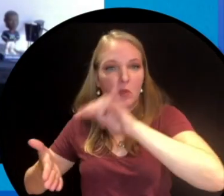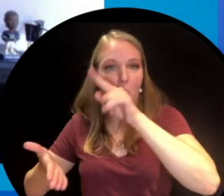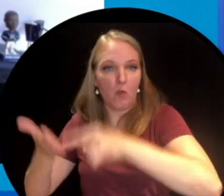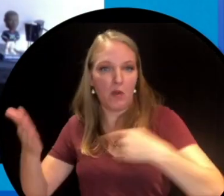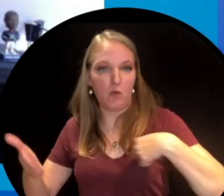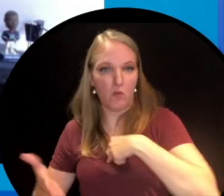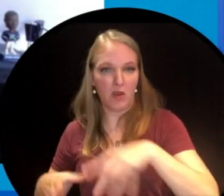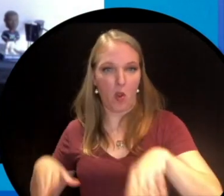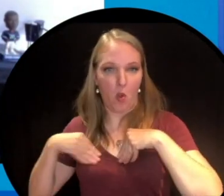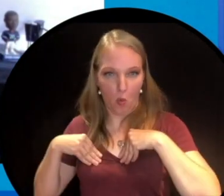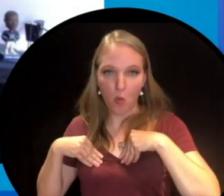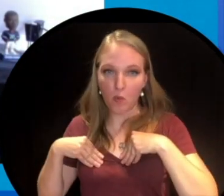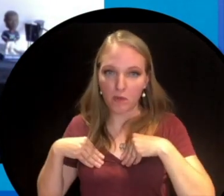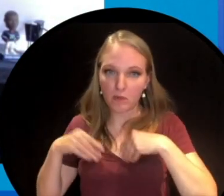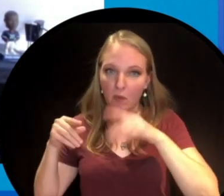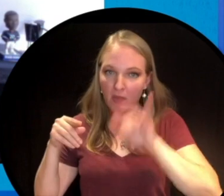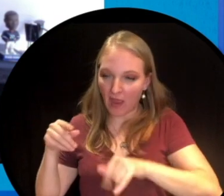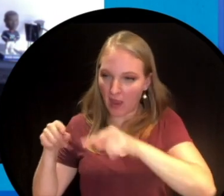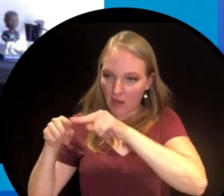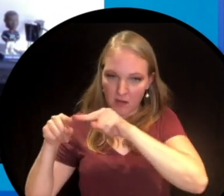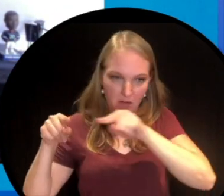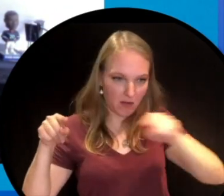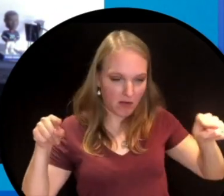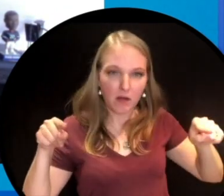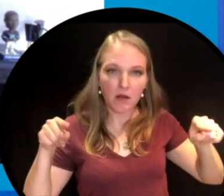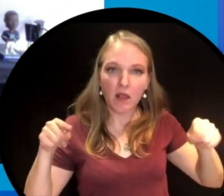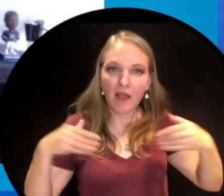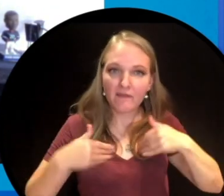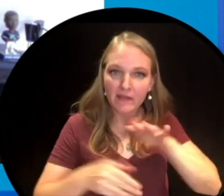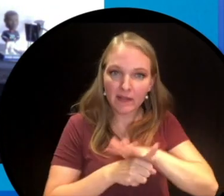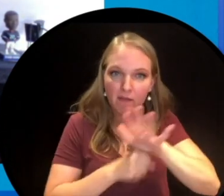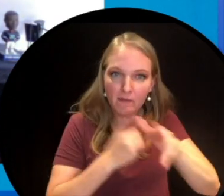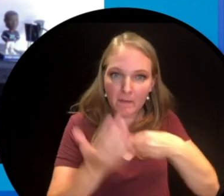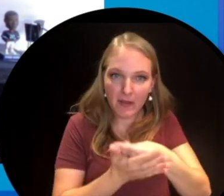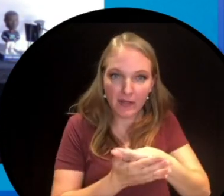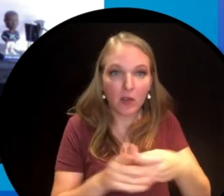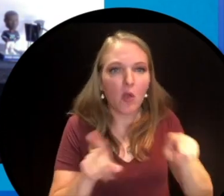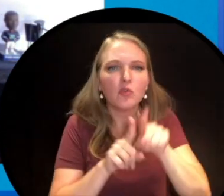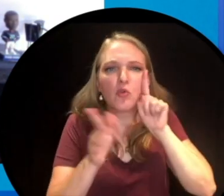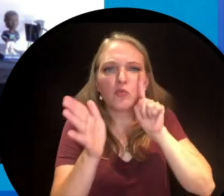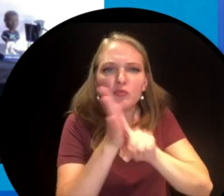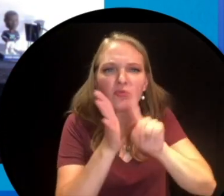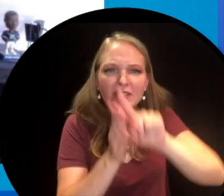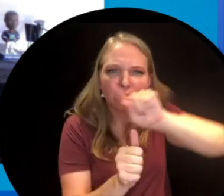a huge part but one of the things we also talk about is how much the research costs. Everything